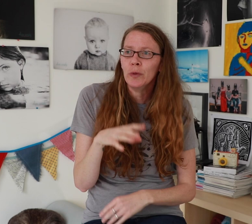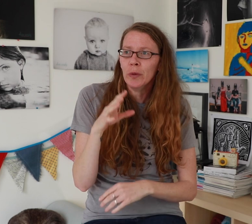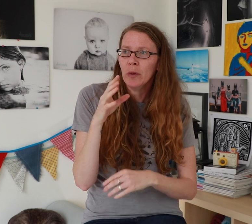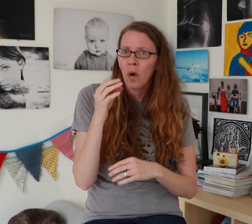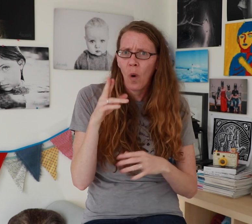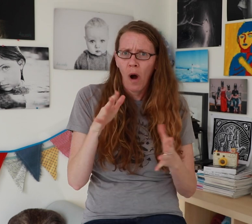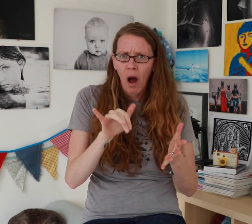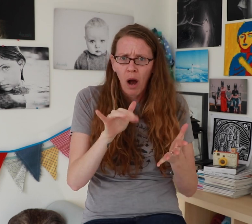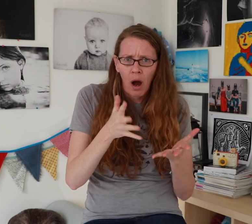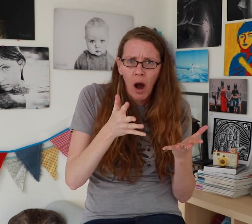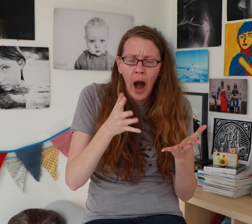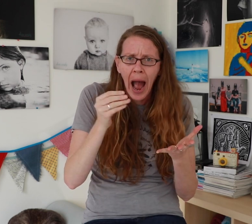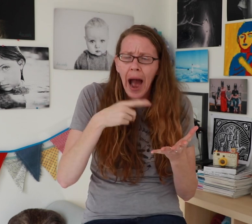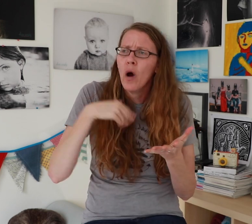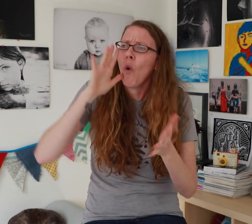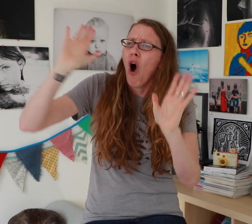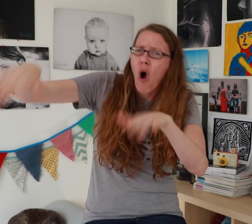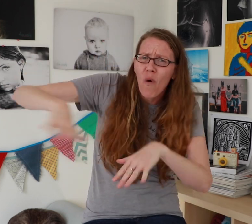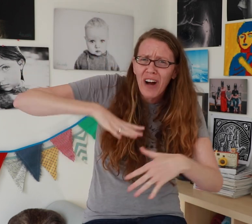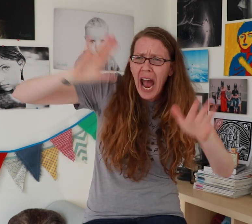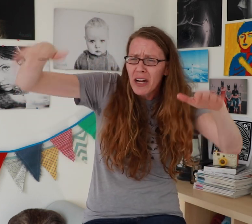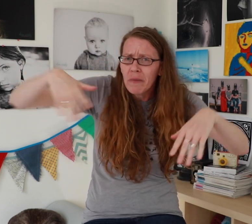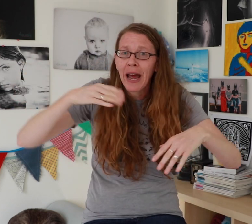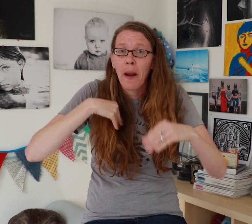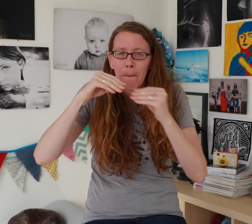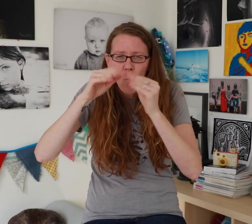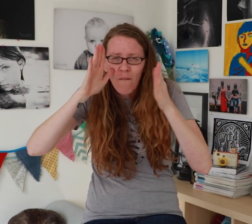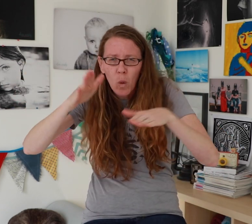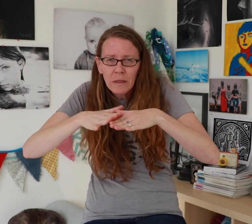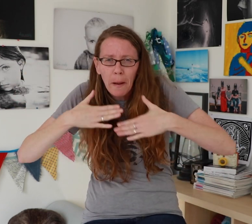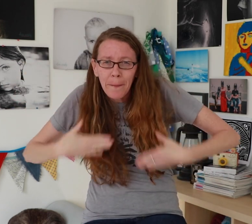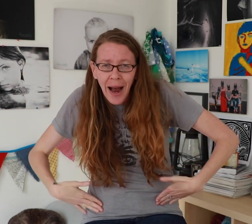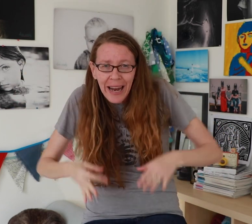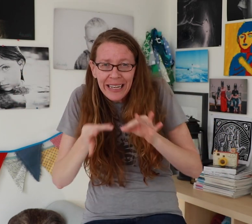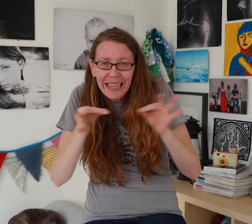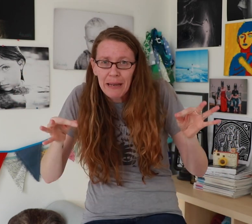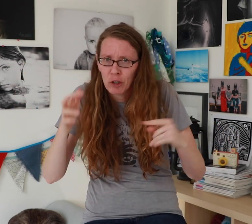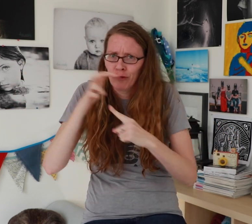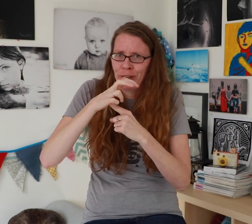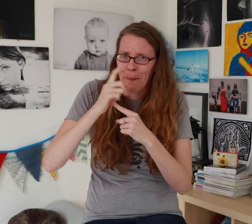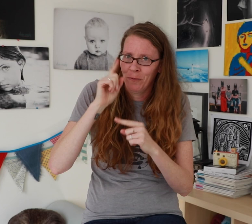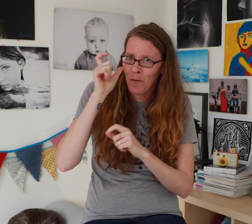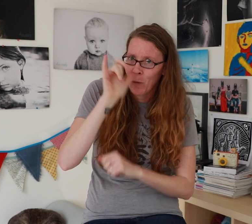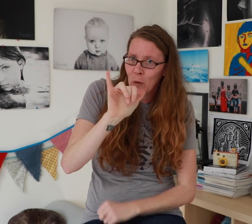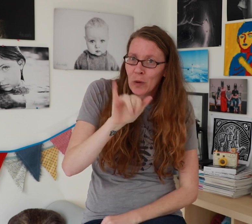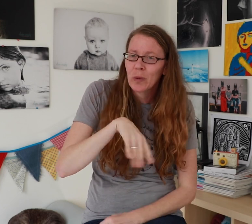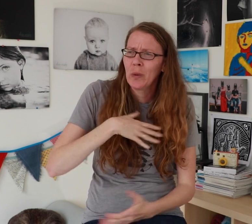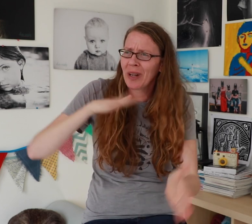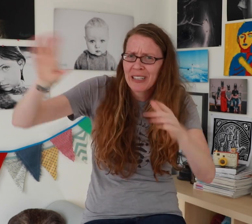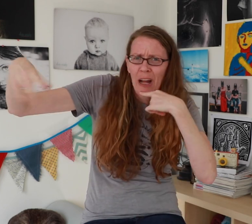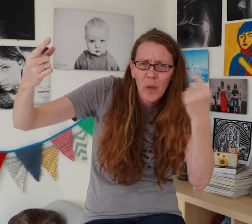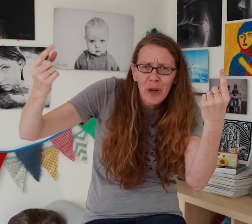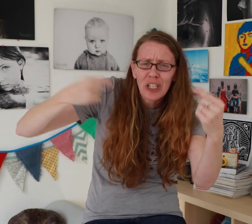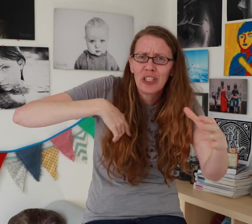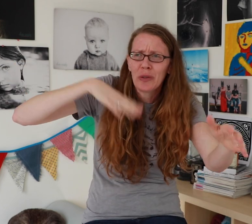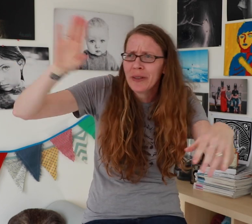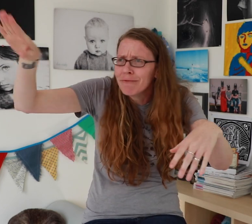Hearing clients will be shocked at first but when I focus on their body language -- (which helps your photos by the way!) I will tell them what to do,